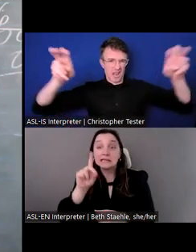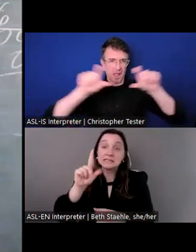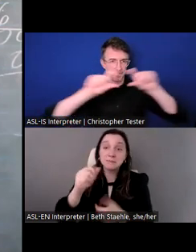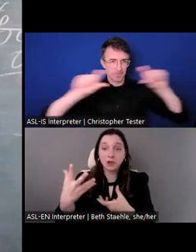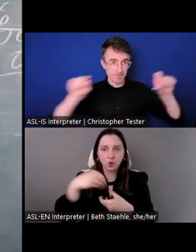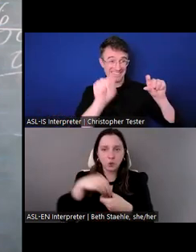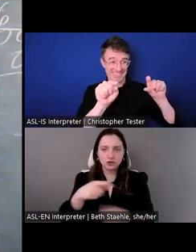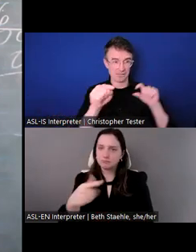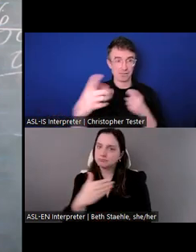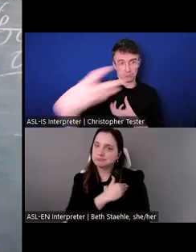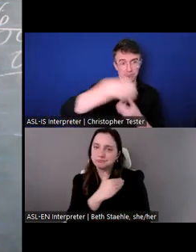I'd love to tell you a little bit more about that.